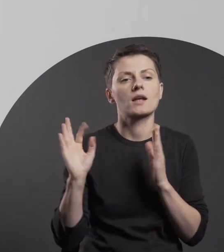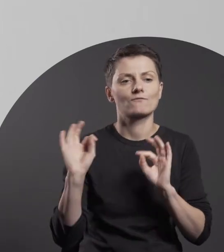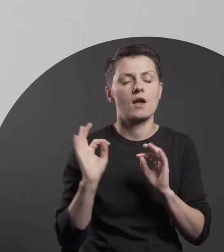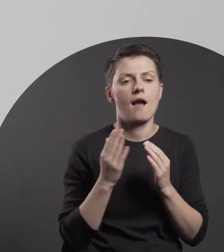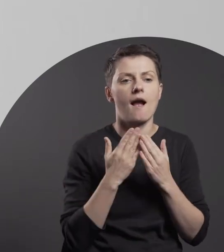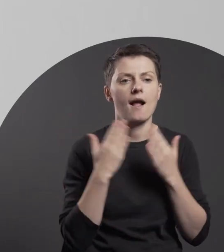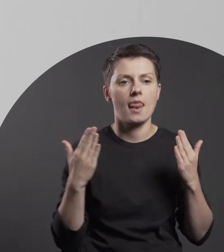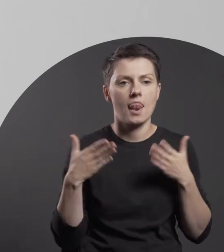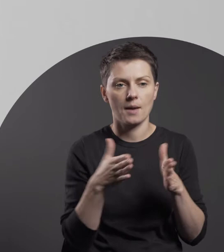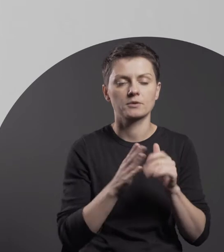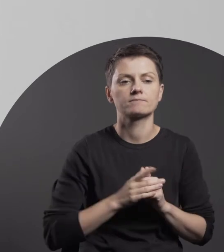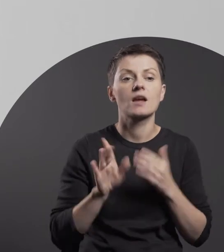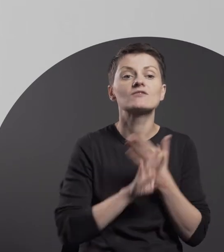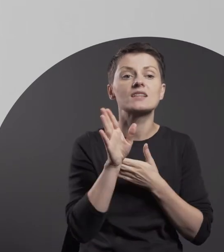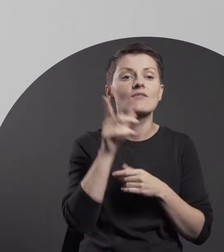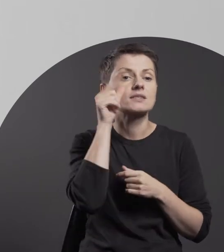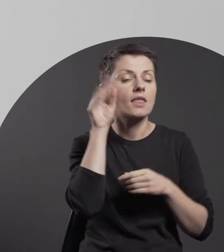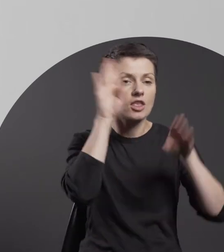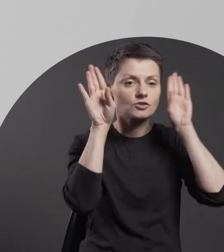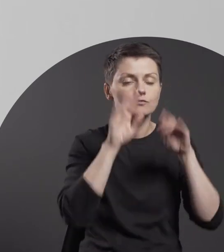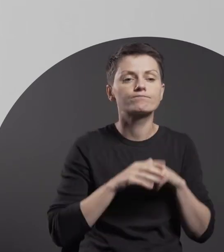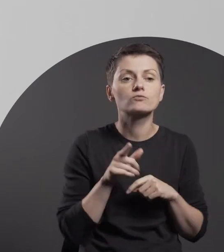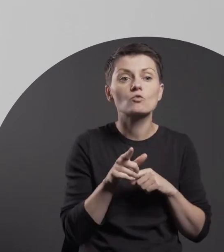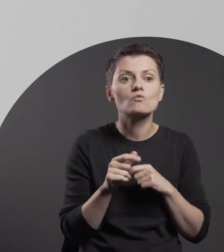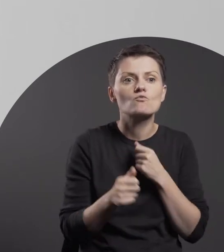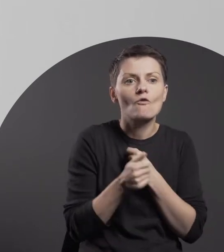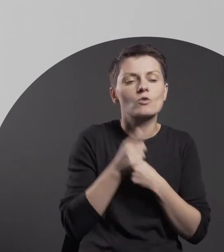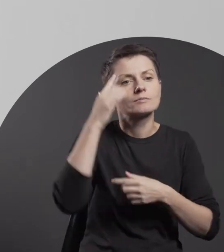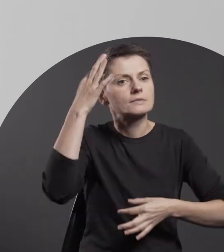“A Bear’s Dream” serves as a topical pretext for further reflection on our relations with nature,